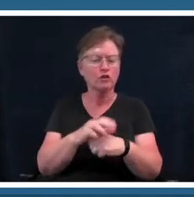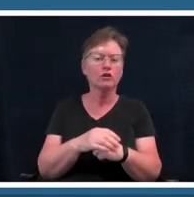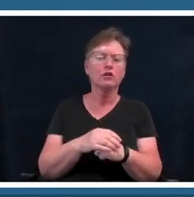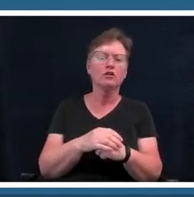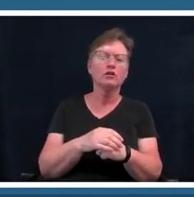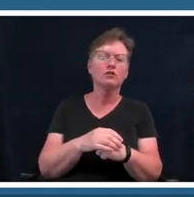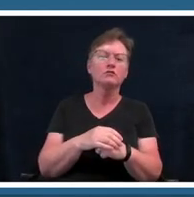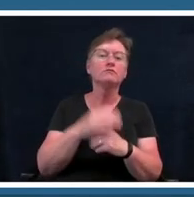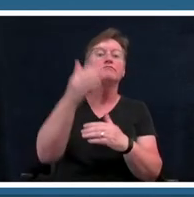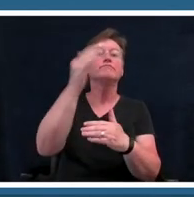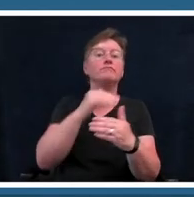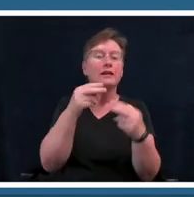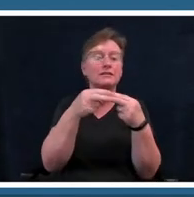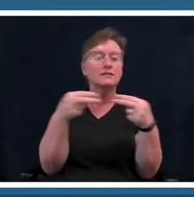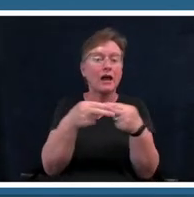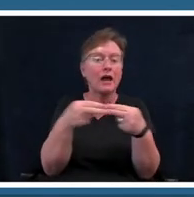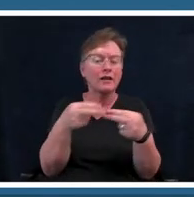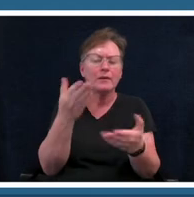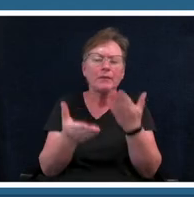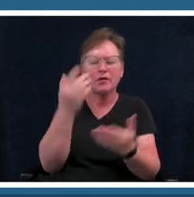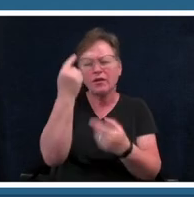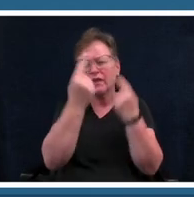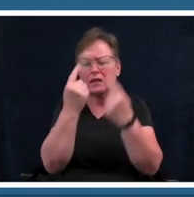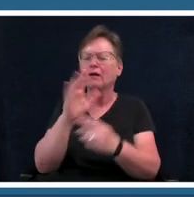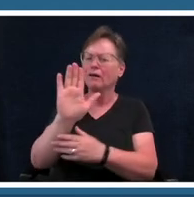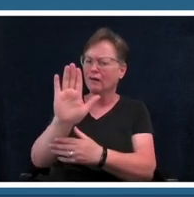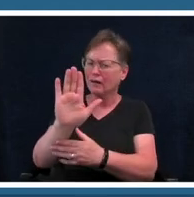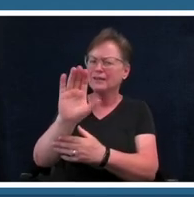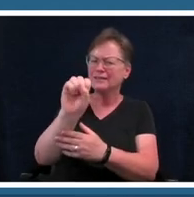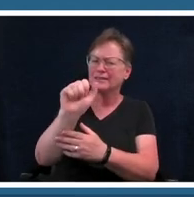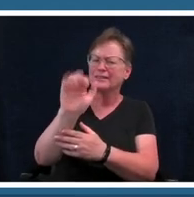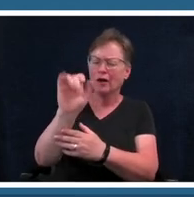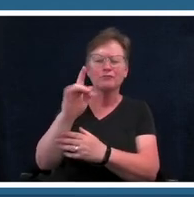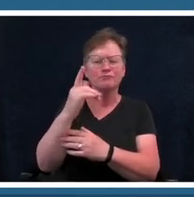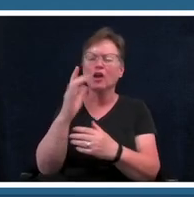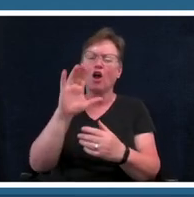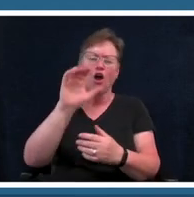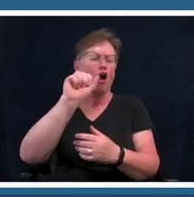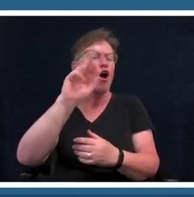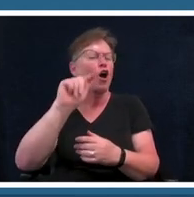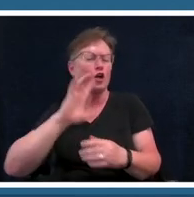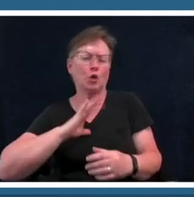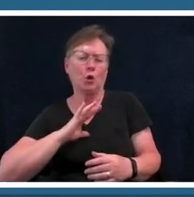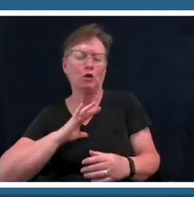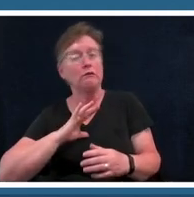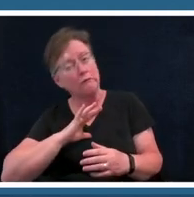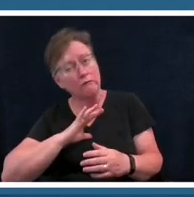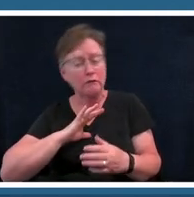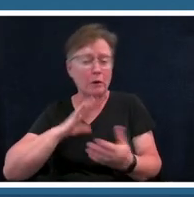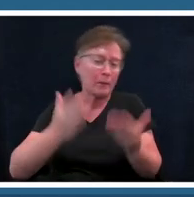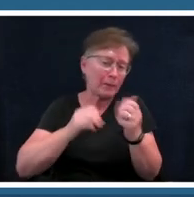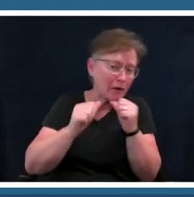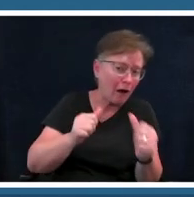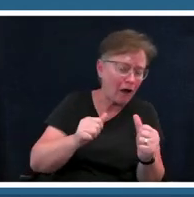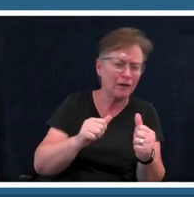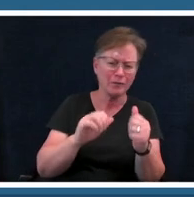sarah all this art is cool and great or not but how does it apply to me in my